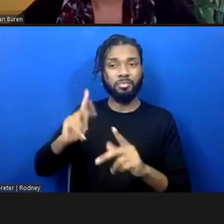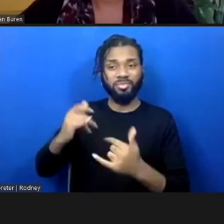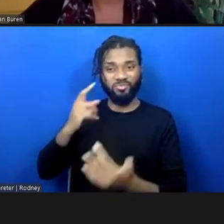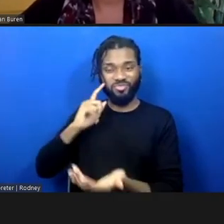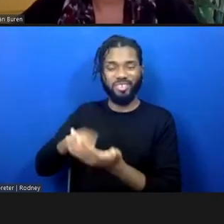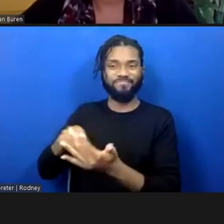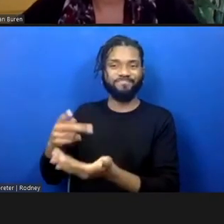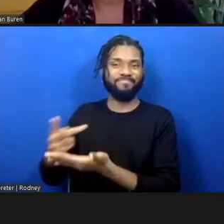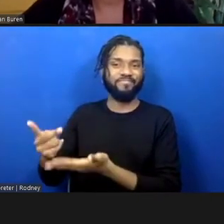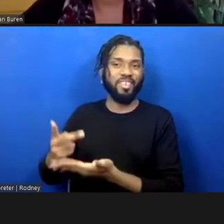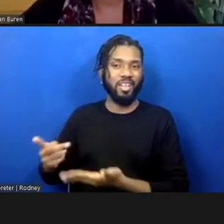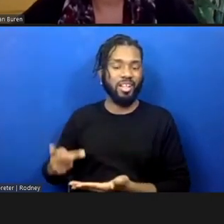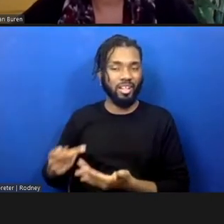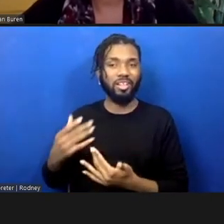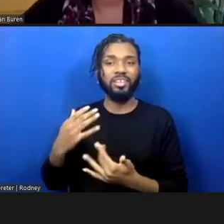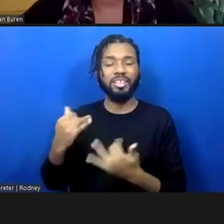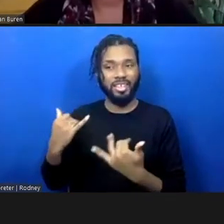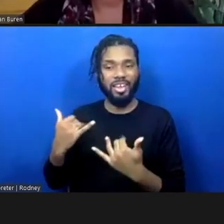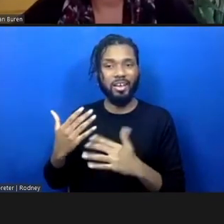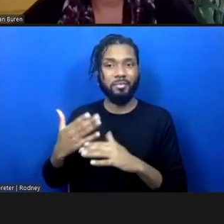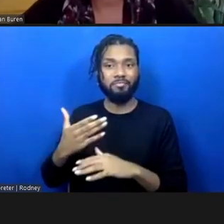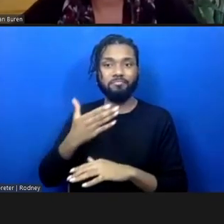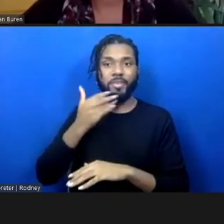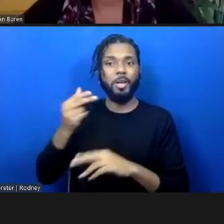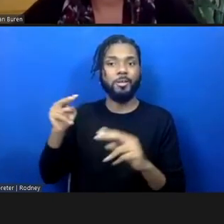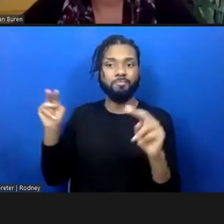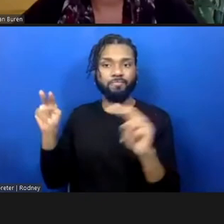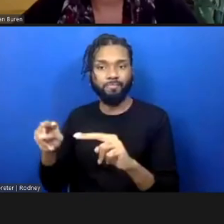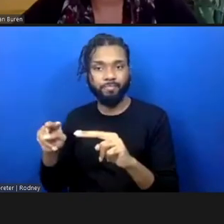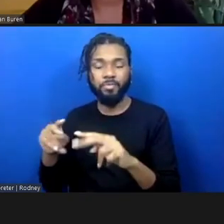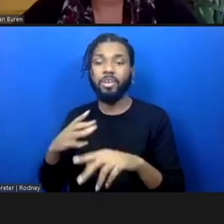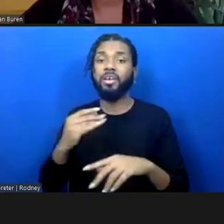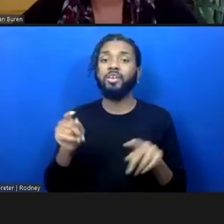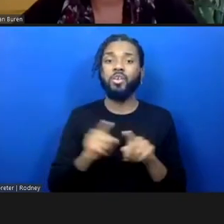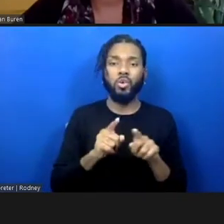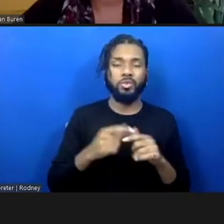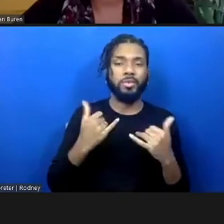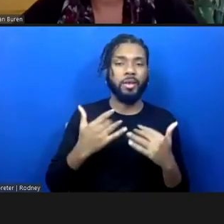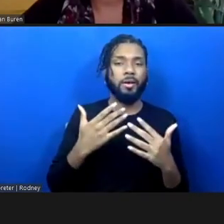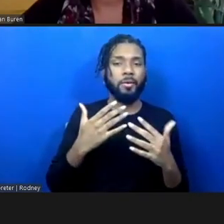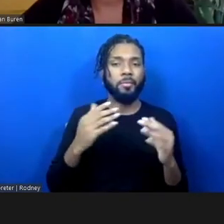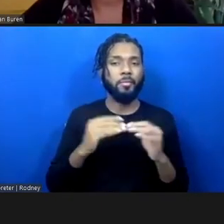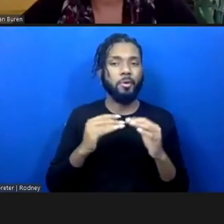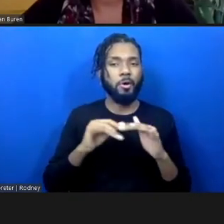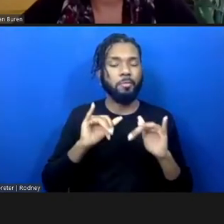opening of the door towards eroding the idea that there are good guys and bad